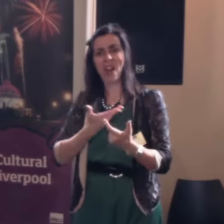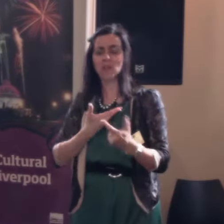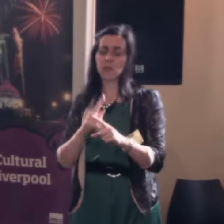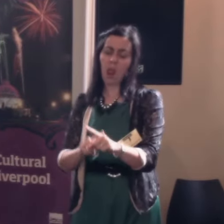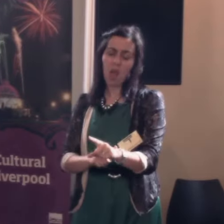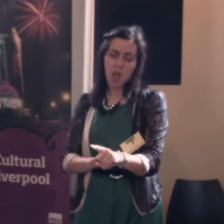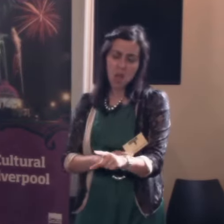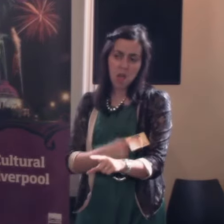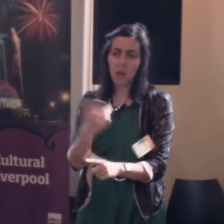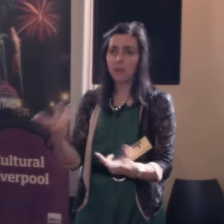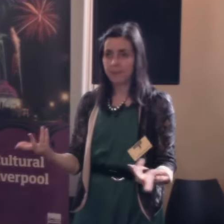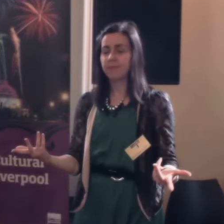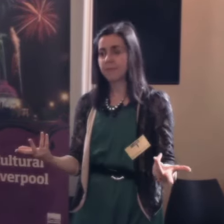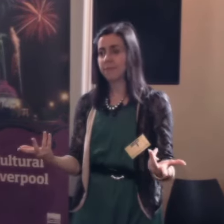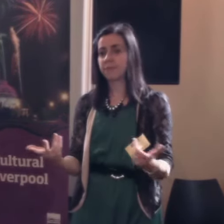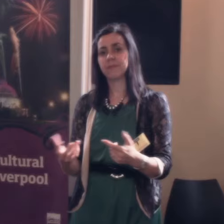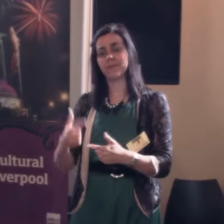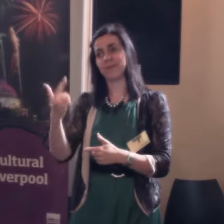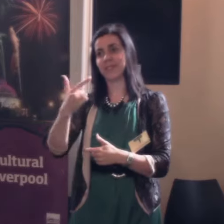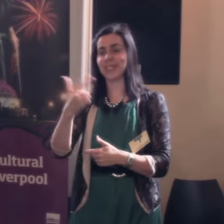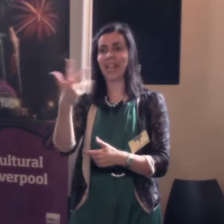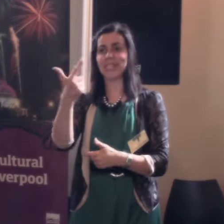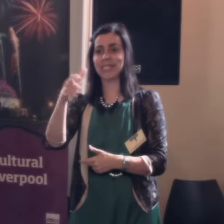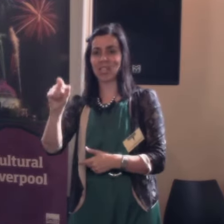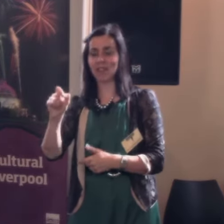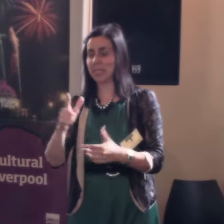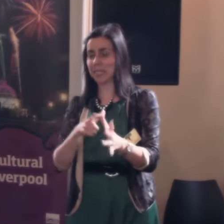Chronically Sick and Disabled Persons Act, of 1970